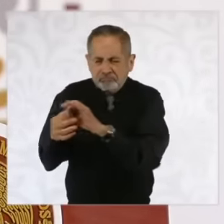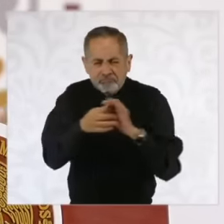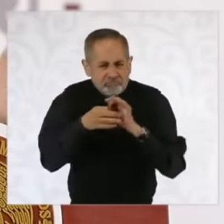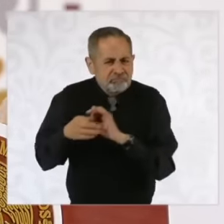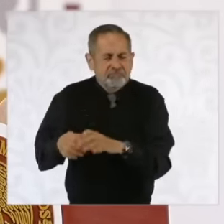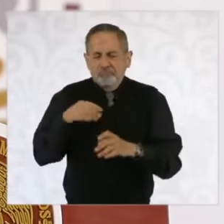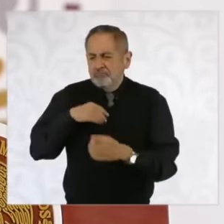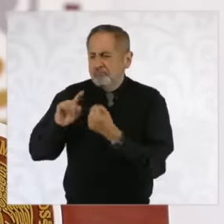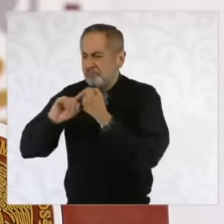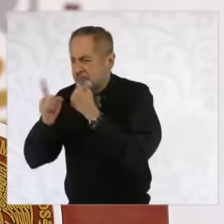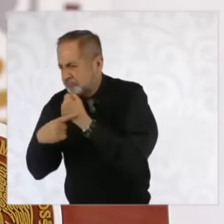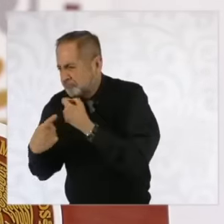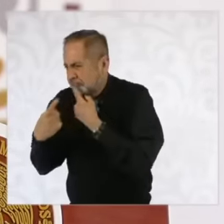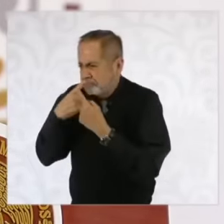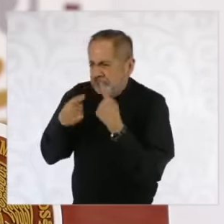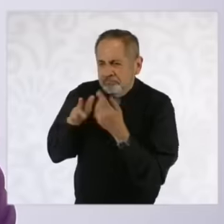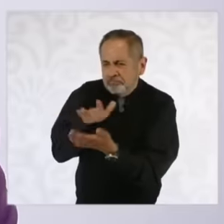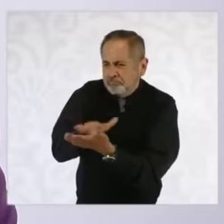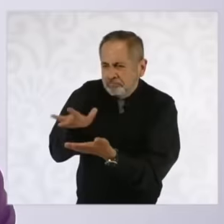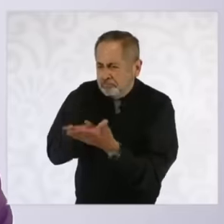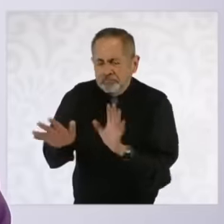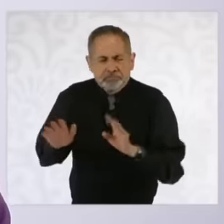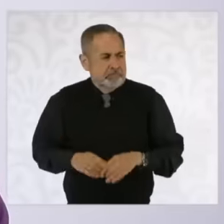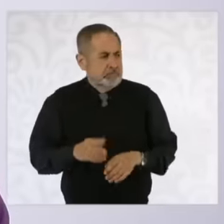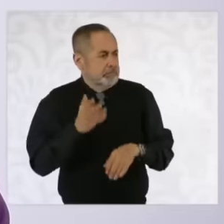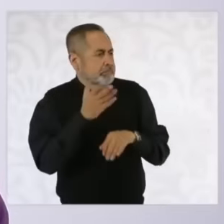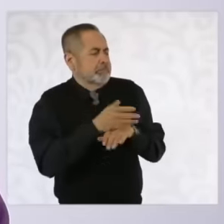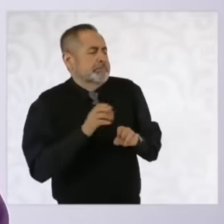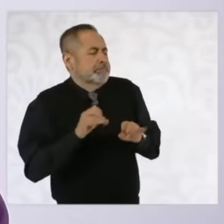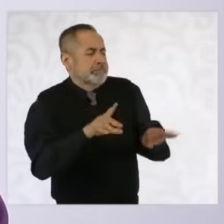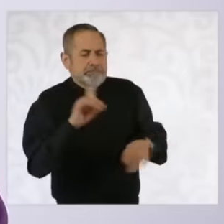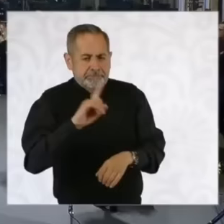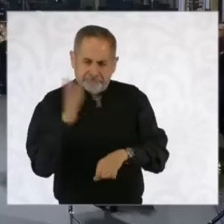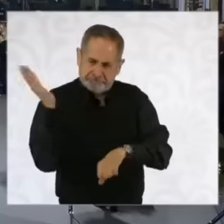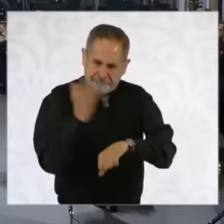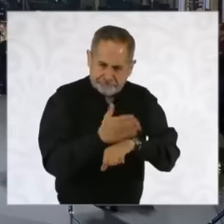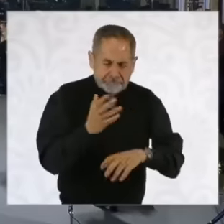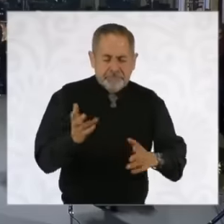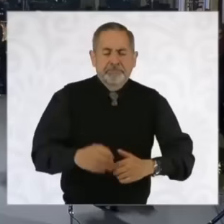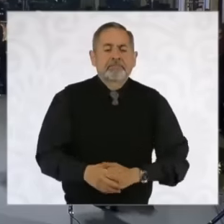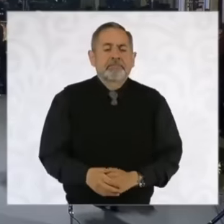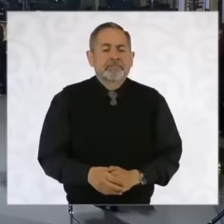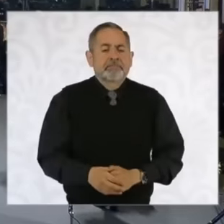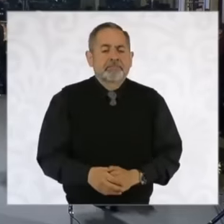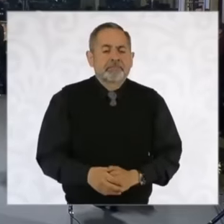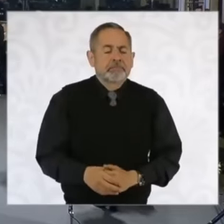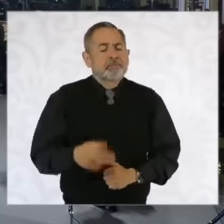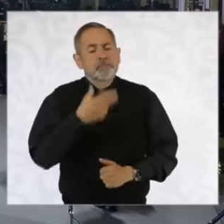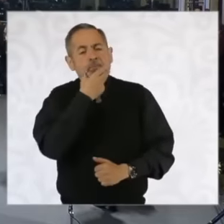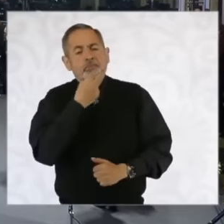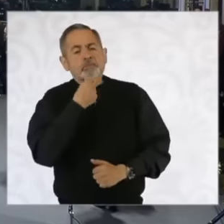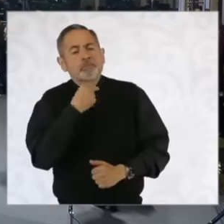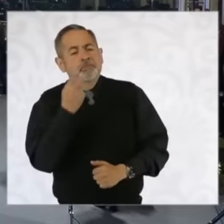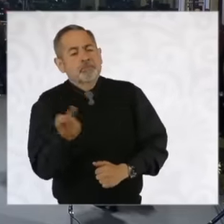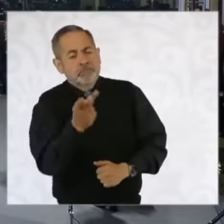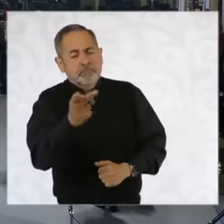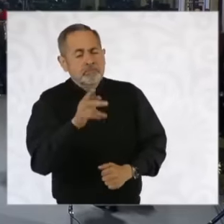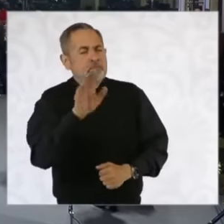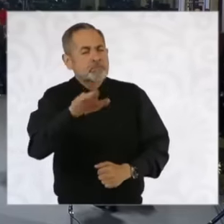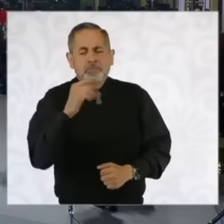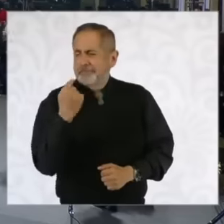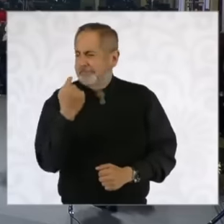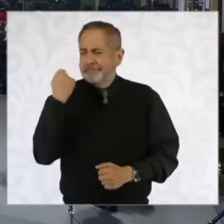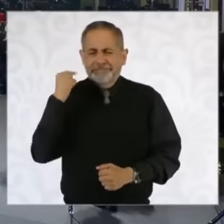causes and with zero impunity by continuing in the same This issue this weekend also transcended